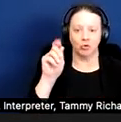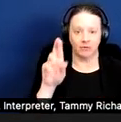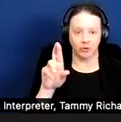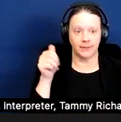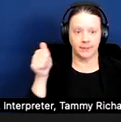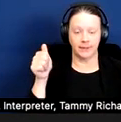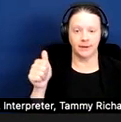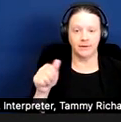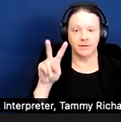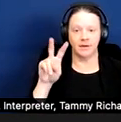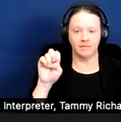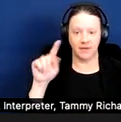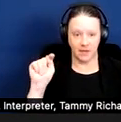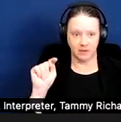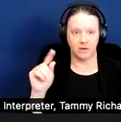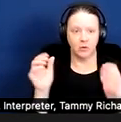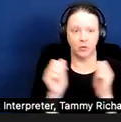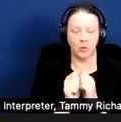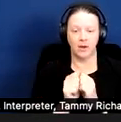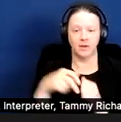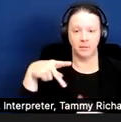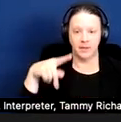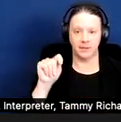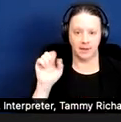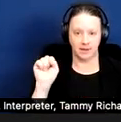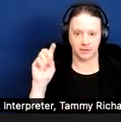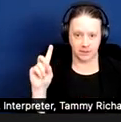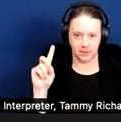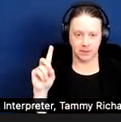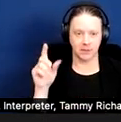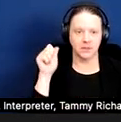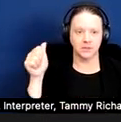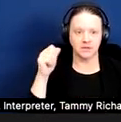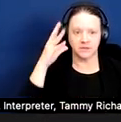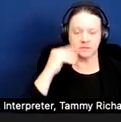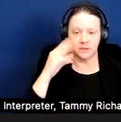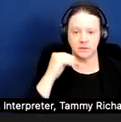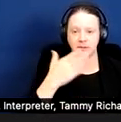Trevor is a veteran with post-traumatic stress disorder who experiences night terrors.